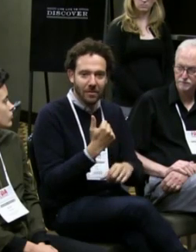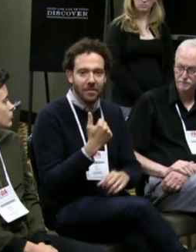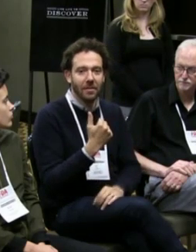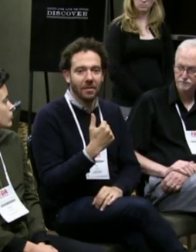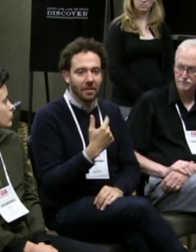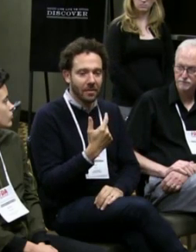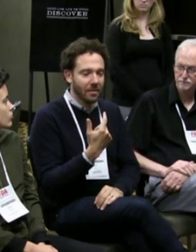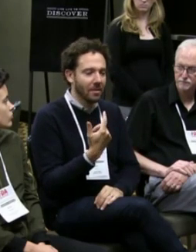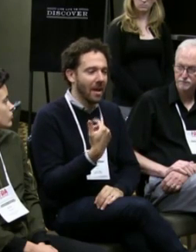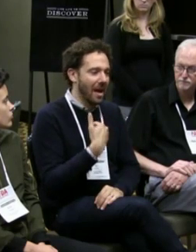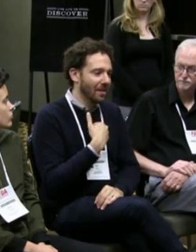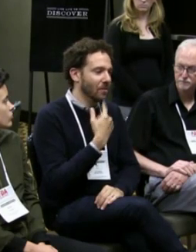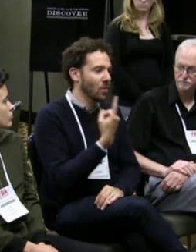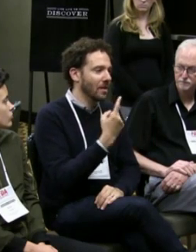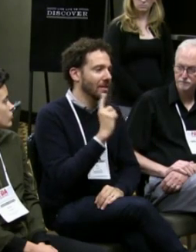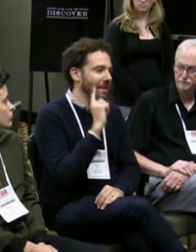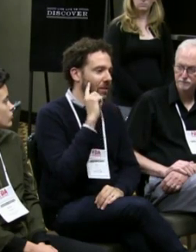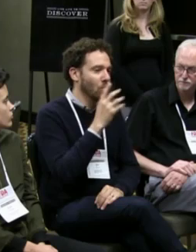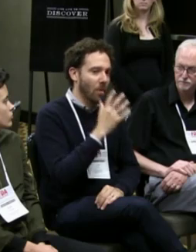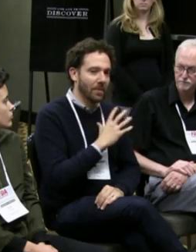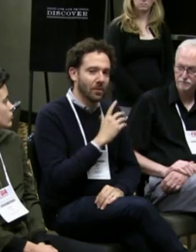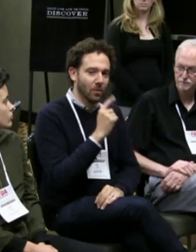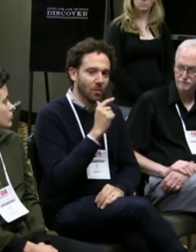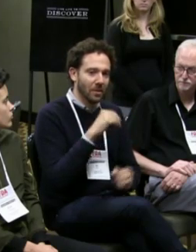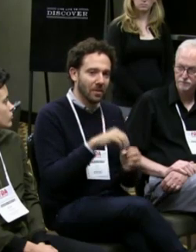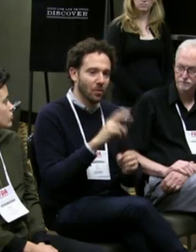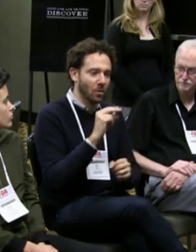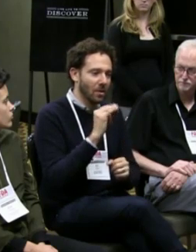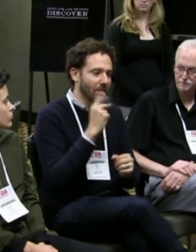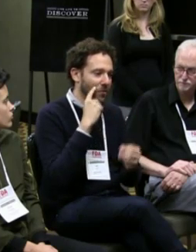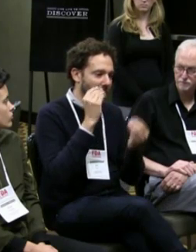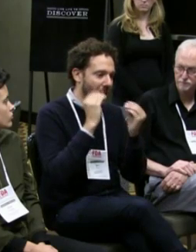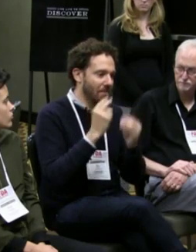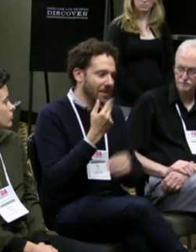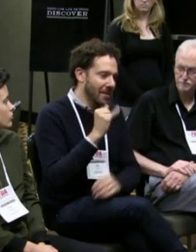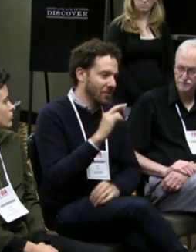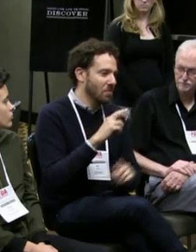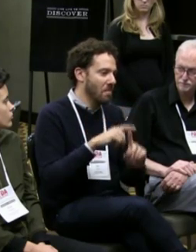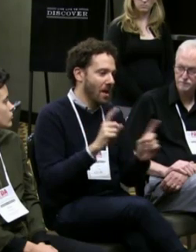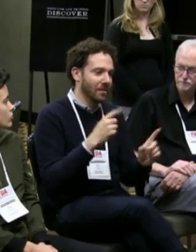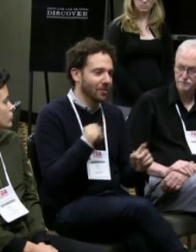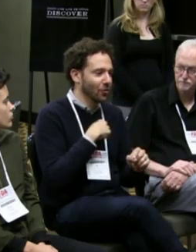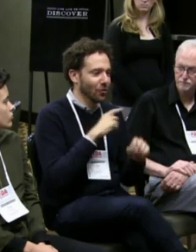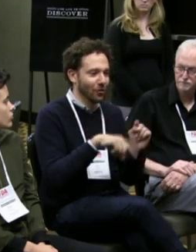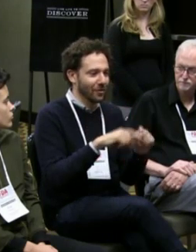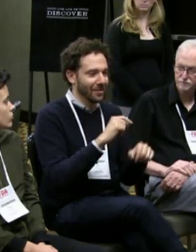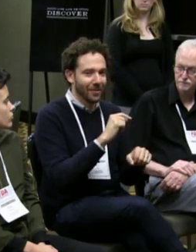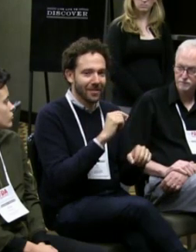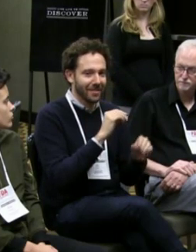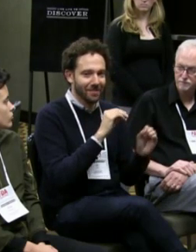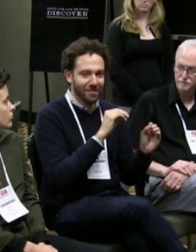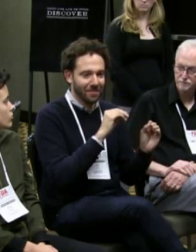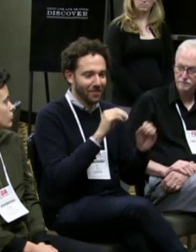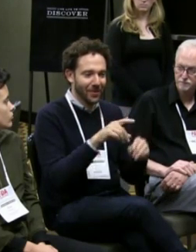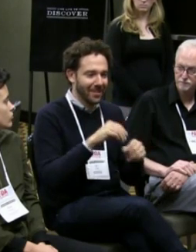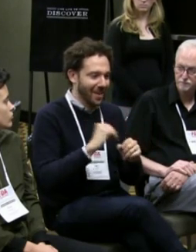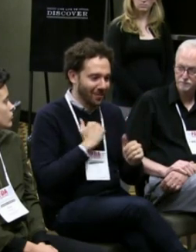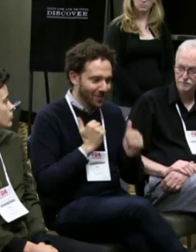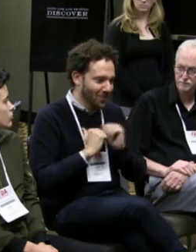because they are a very established theater. There was one woman who we had doing hair and makeup,